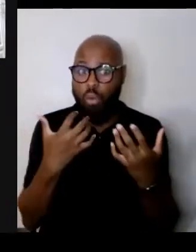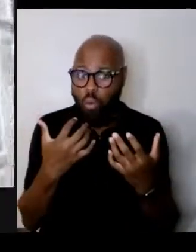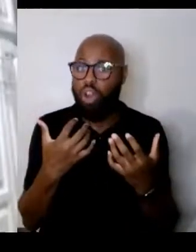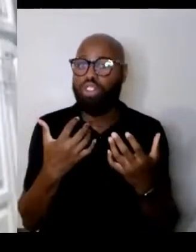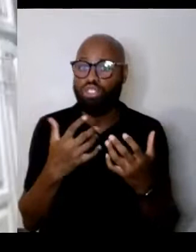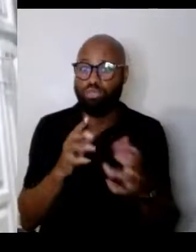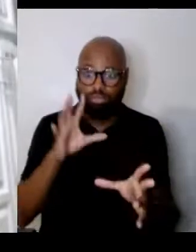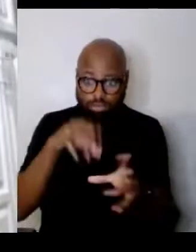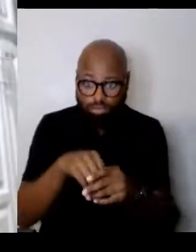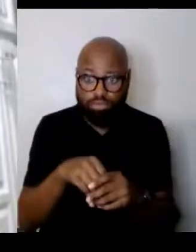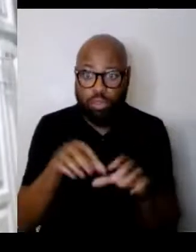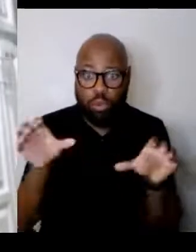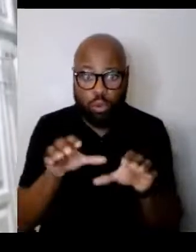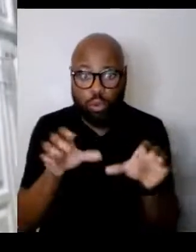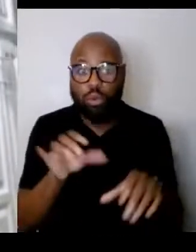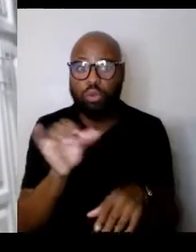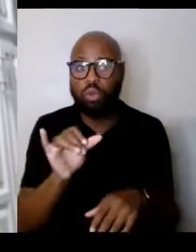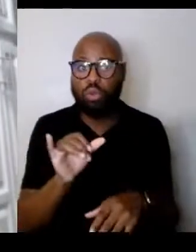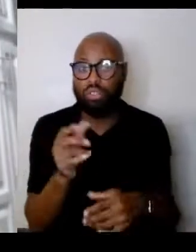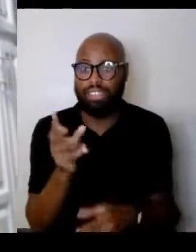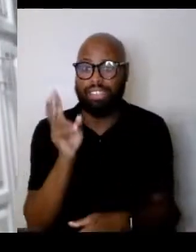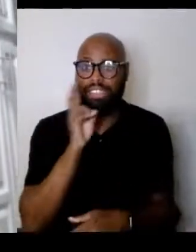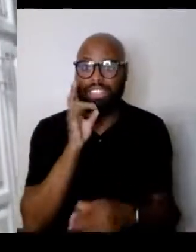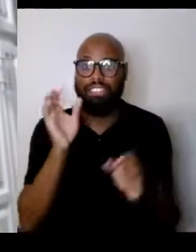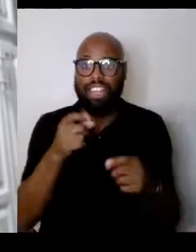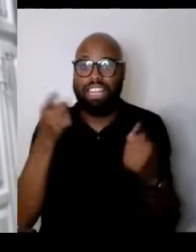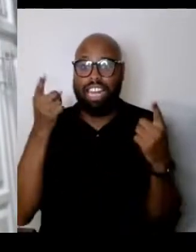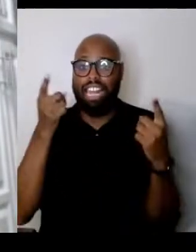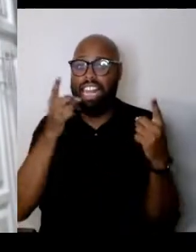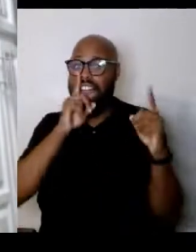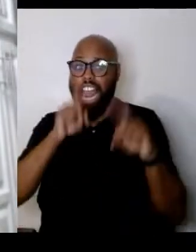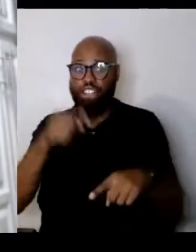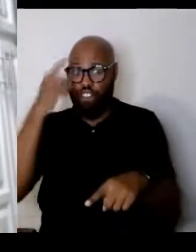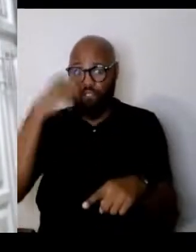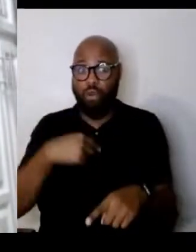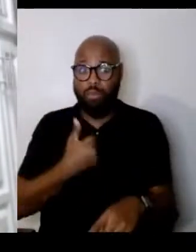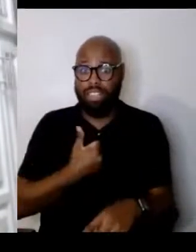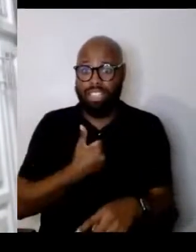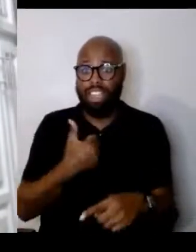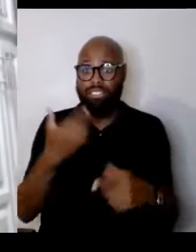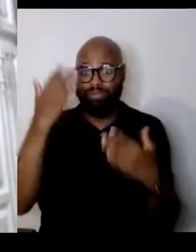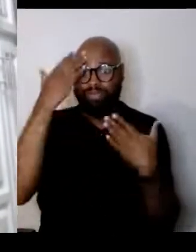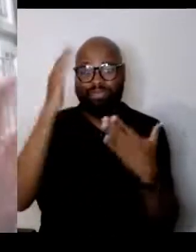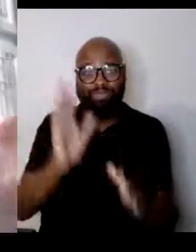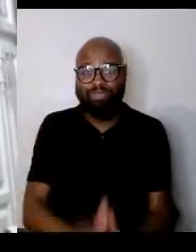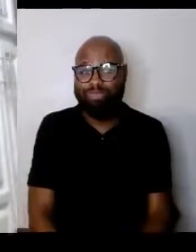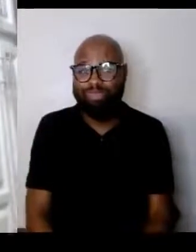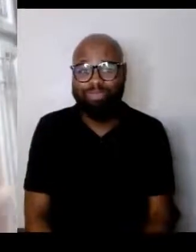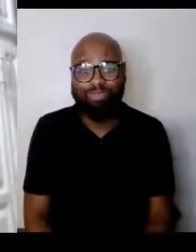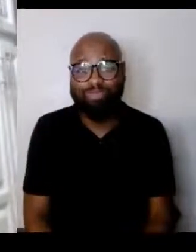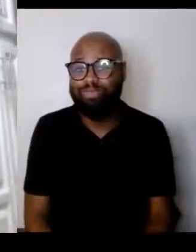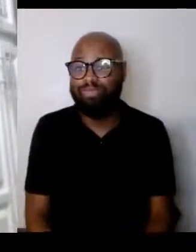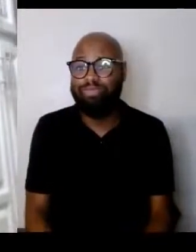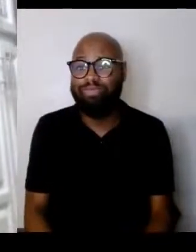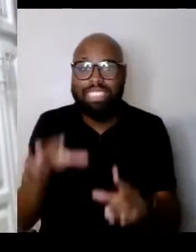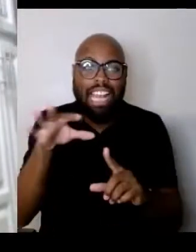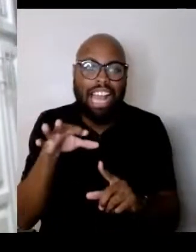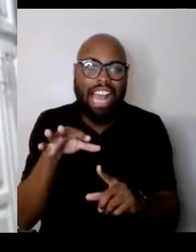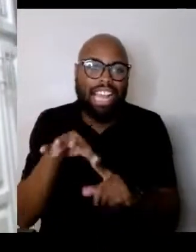and see if I can answer it for myself. I don't know. Except for what we've already said here.